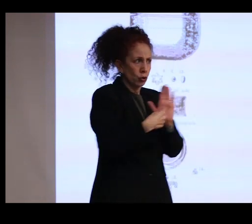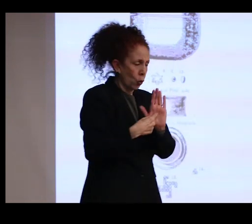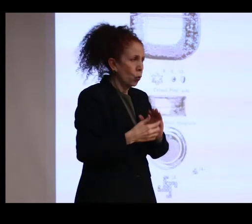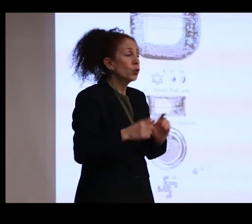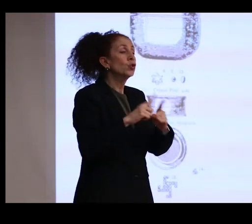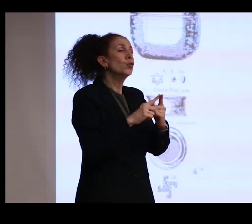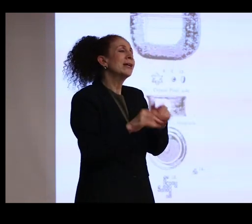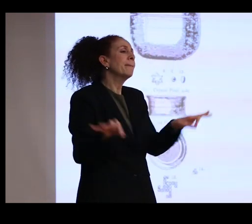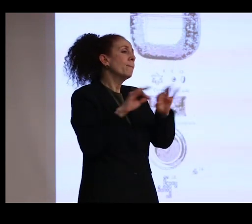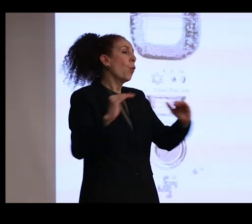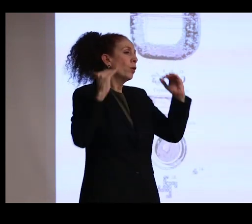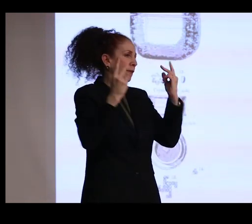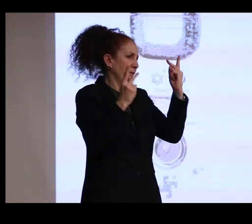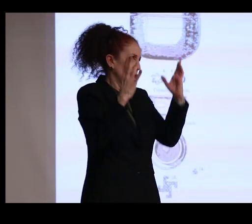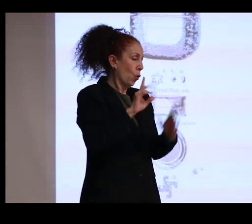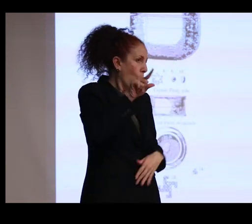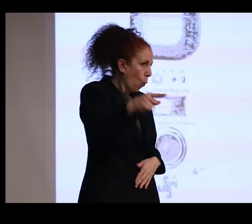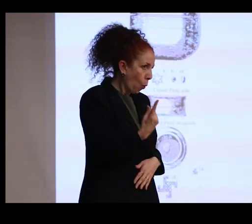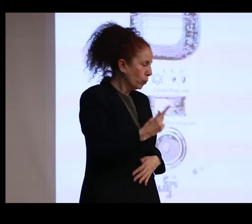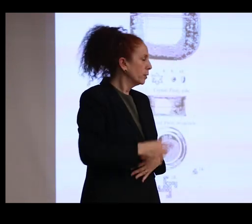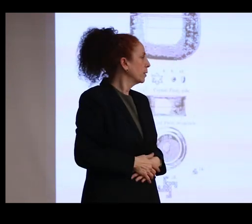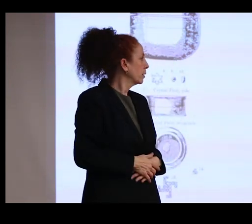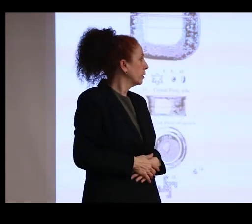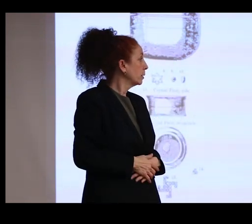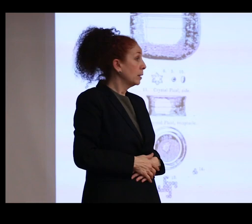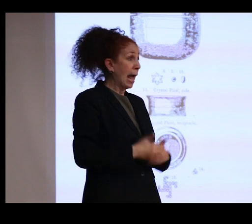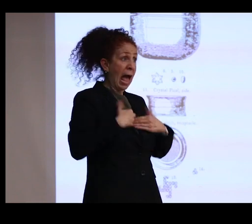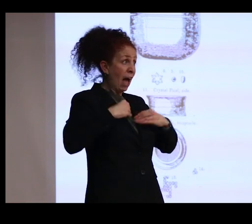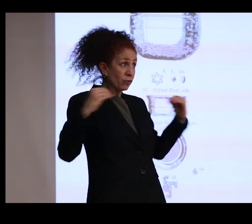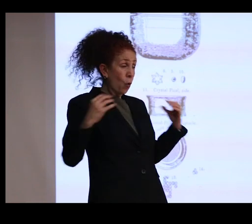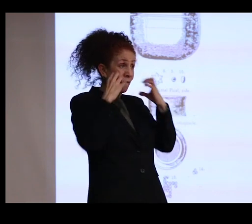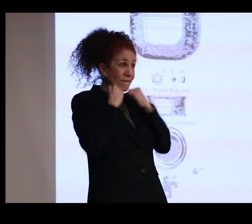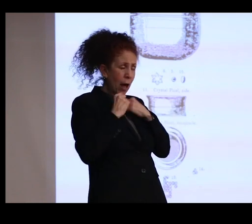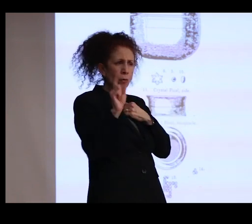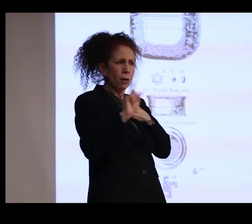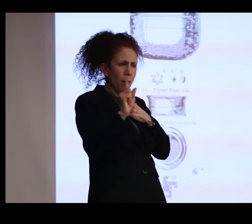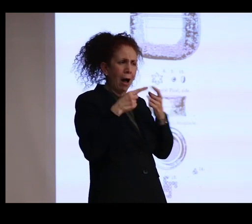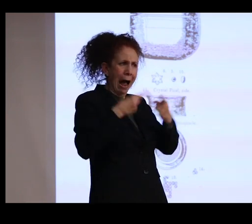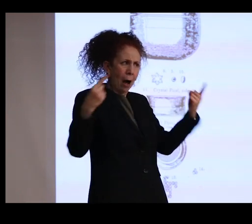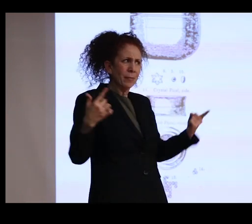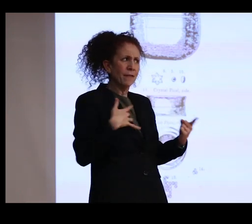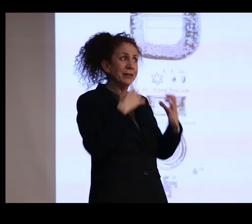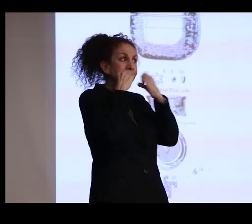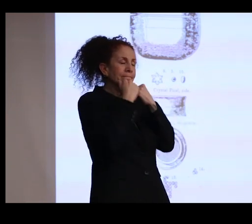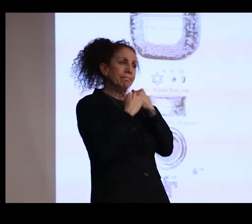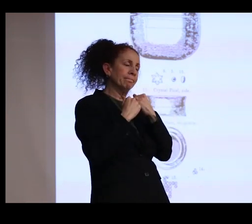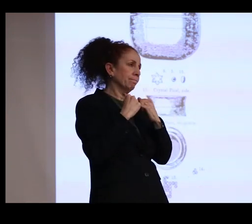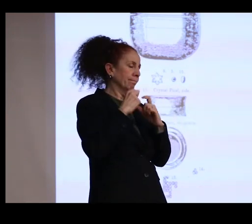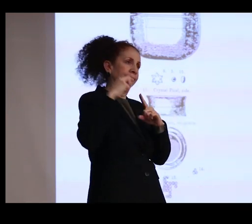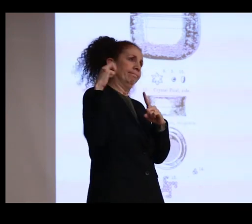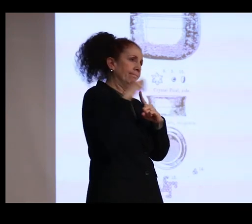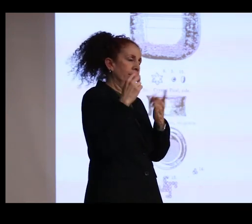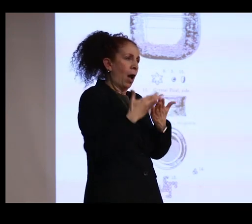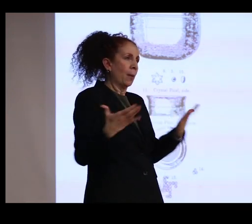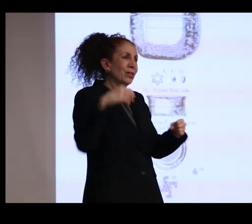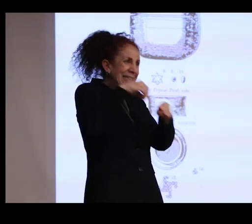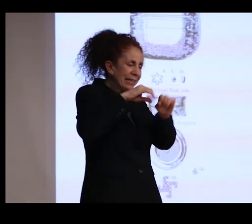in the museum. Instead of attaching no special value to the relic, I have always regarded it as the most important object in the museum."